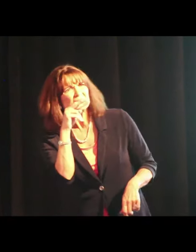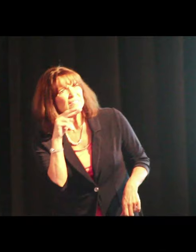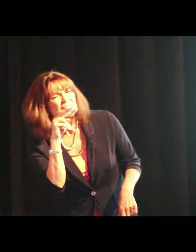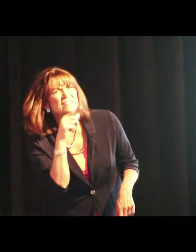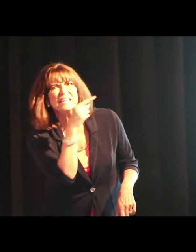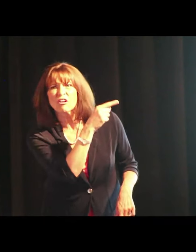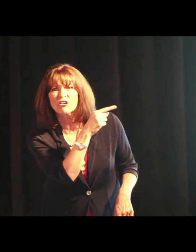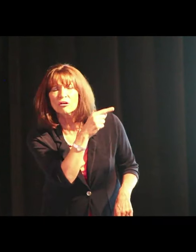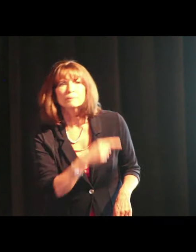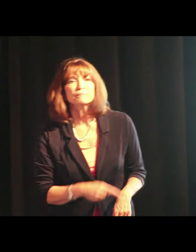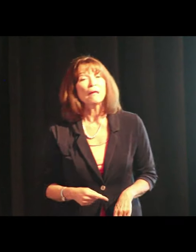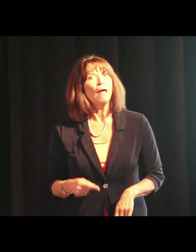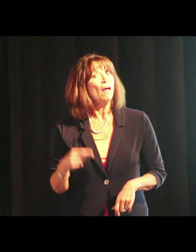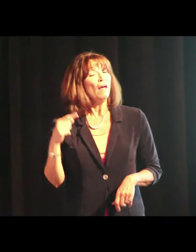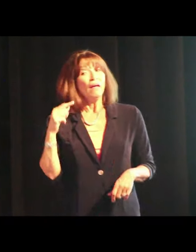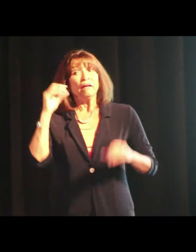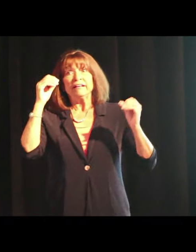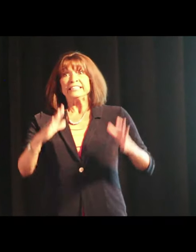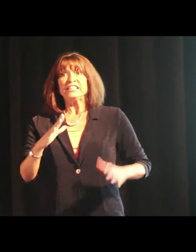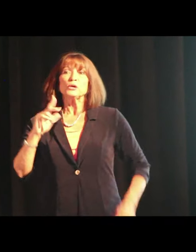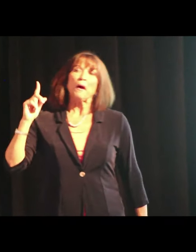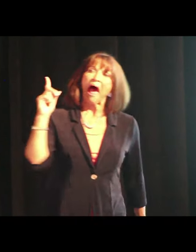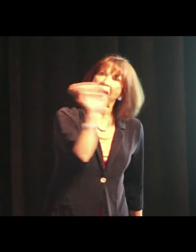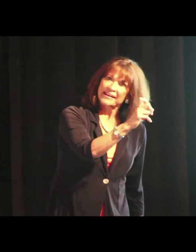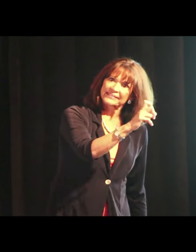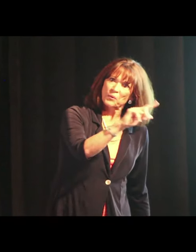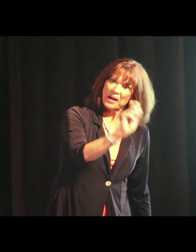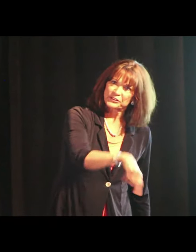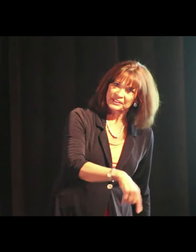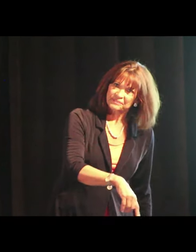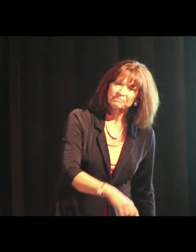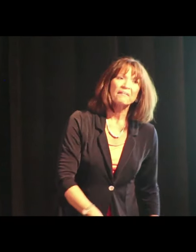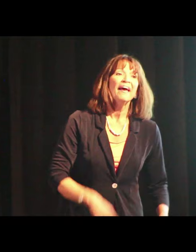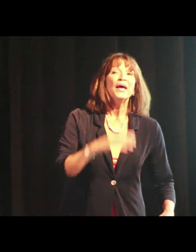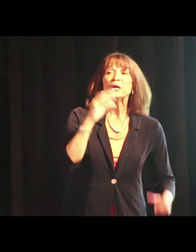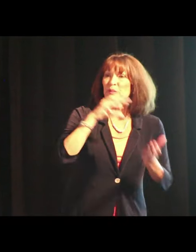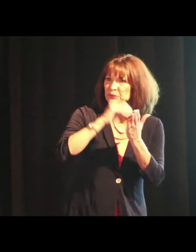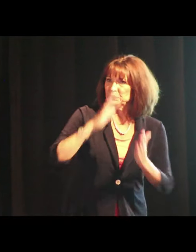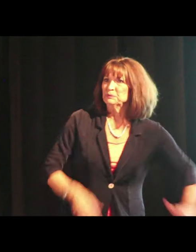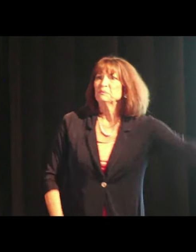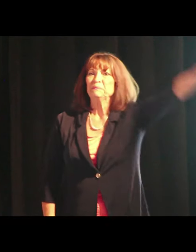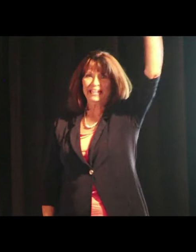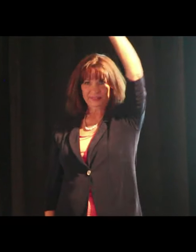but it's very difficult for a deaf student then to see the teacher. So, the teacher asked a question.